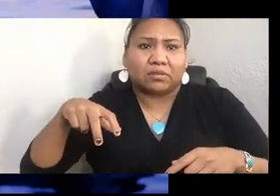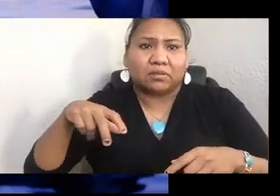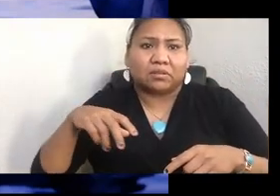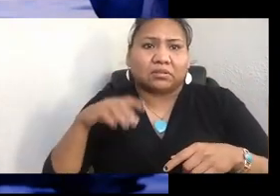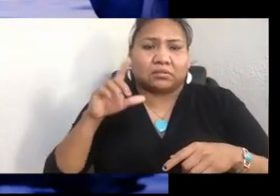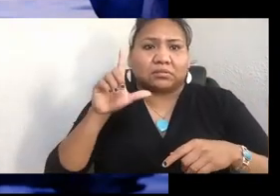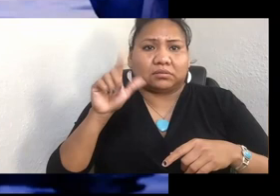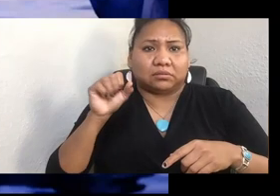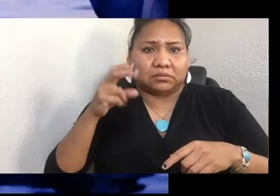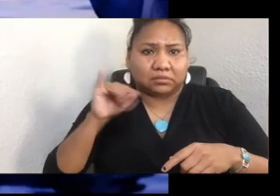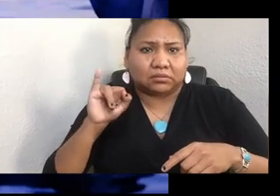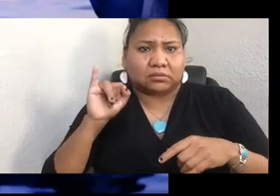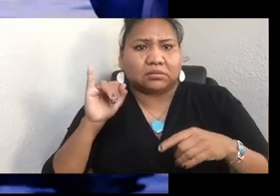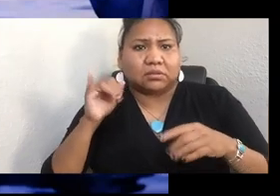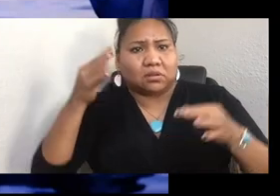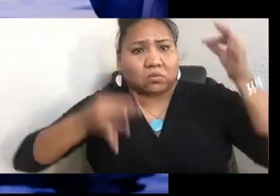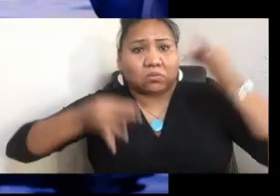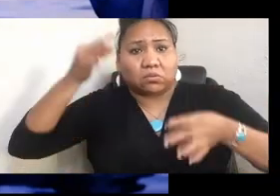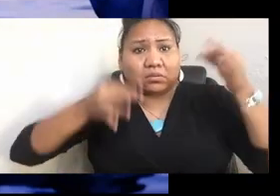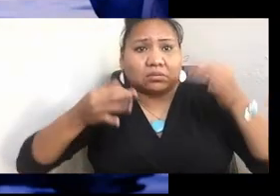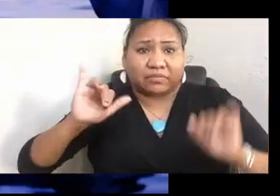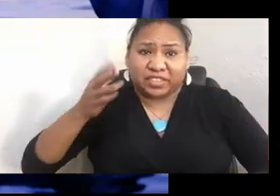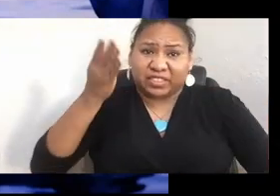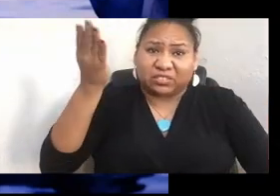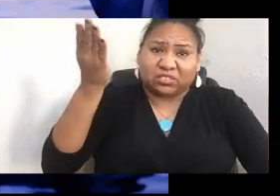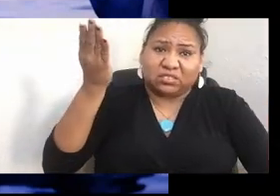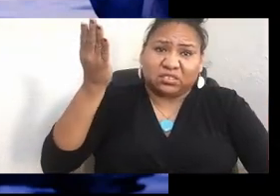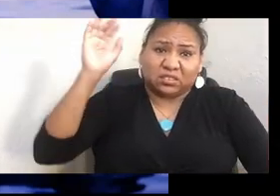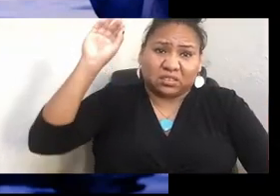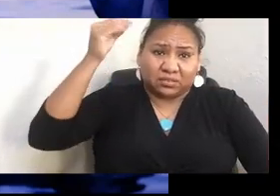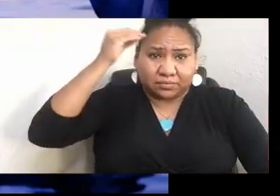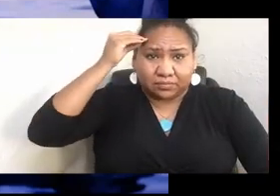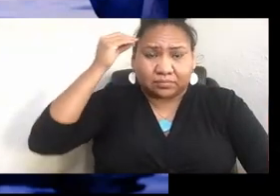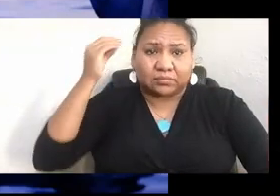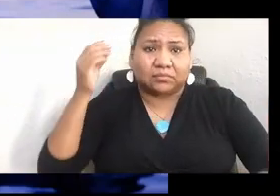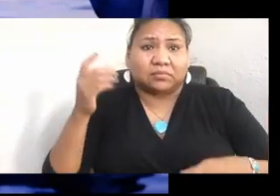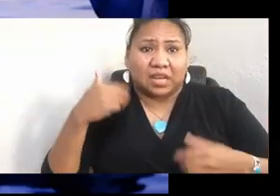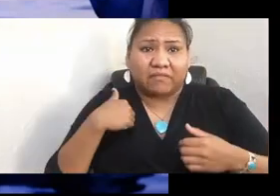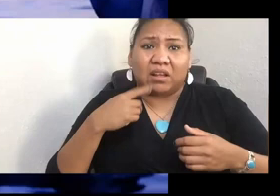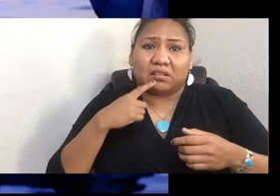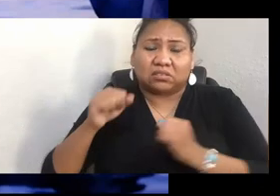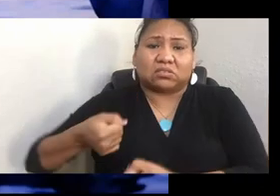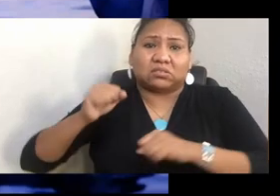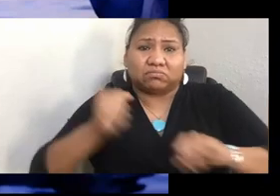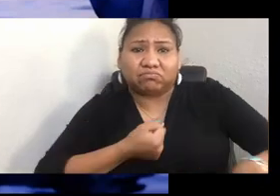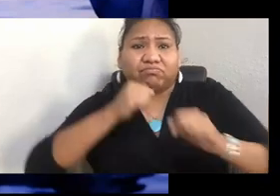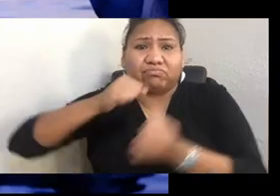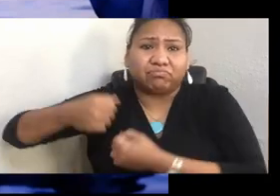And when they did that, all these canoes came in. They came from all over, because they wanted Chief Leschi